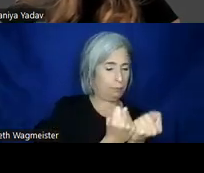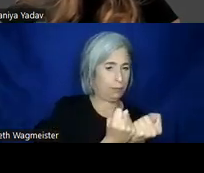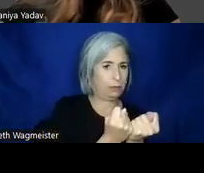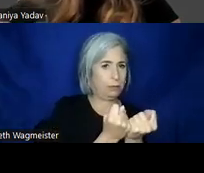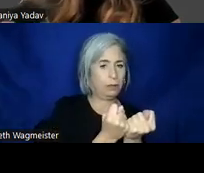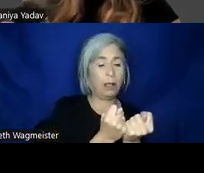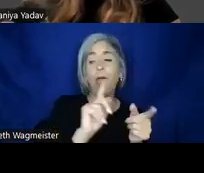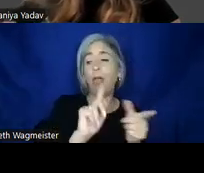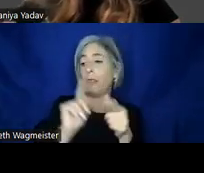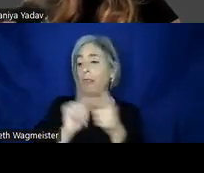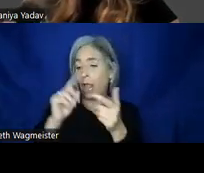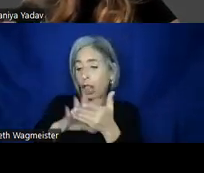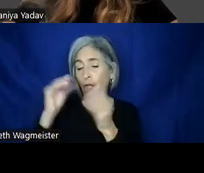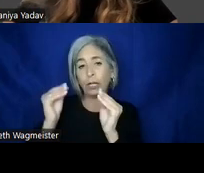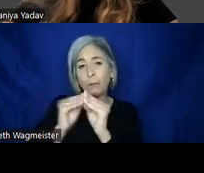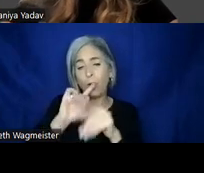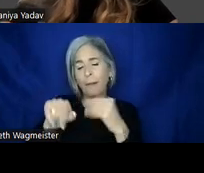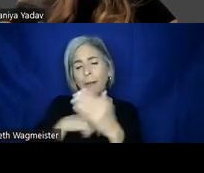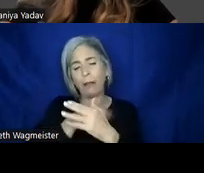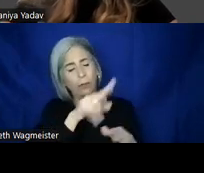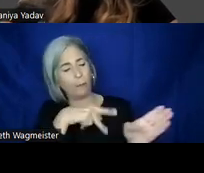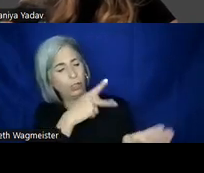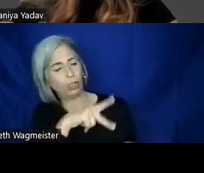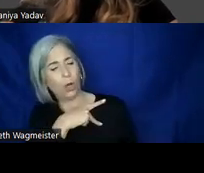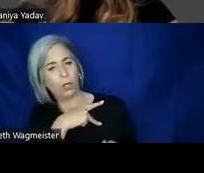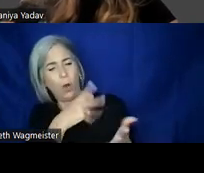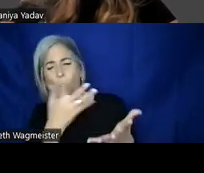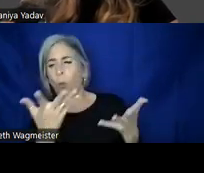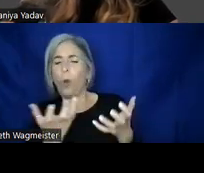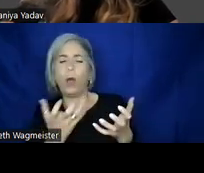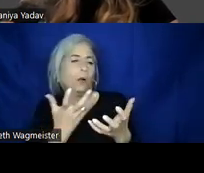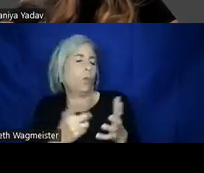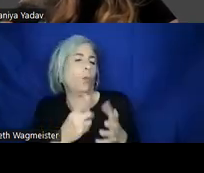learning more about inclusive personas, what's the importance of inclusive personas and how we